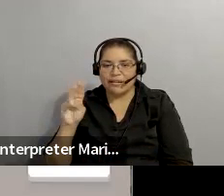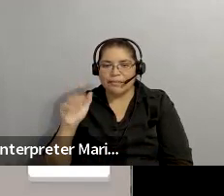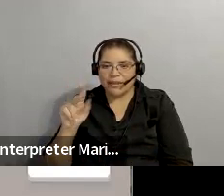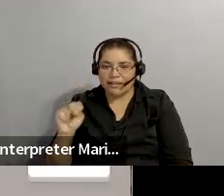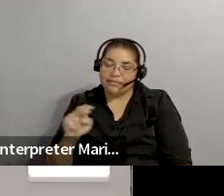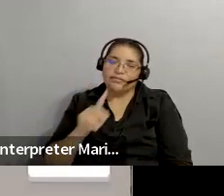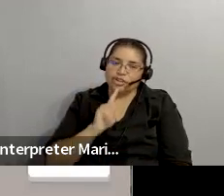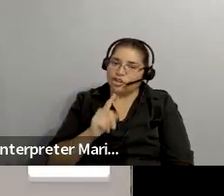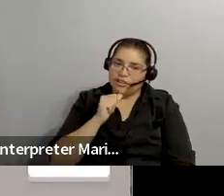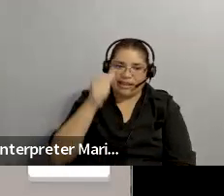: This conductor of the Underground Railroad had a traumatic brain injury from a slaveowner striking her in the head. Martin Luther King, Rosa Parks, Frederick Douglass, Harriet Tubman.